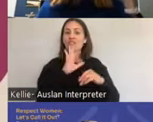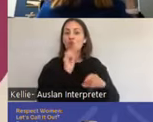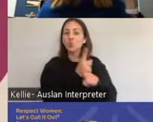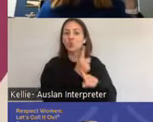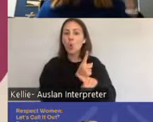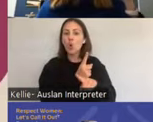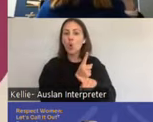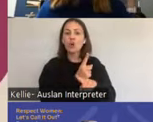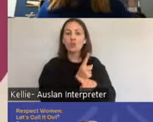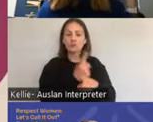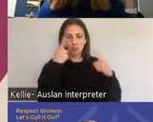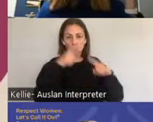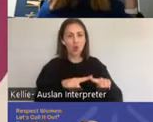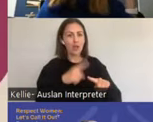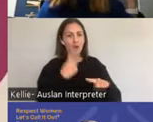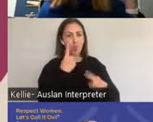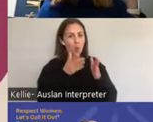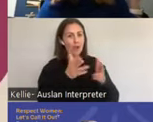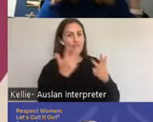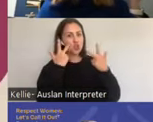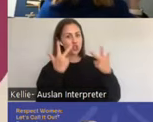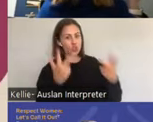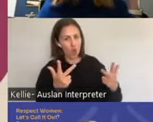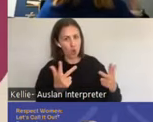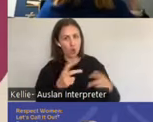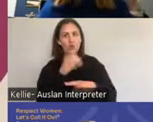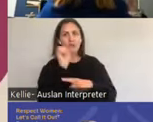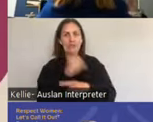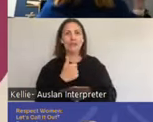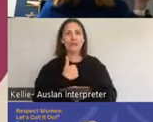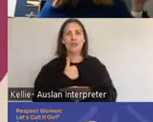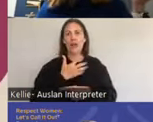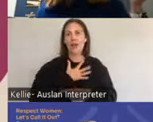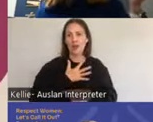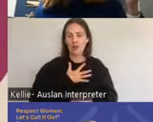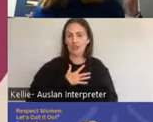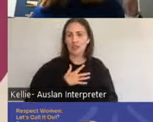Orgasms. Talking about all the fun stuff. So we know these are all the facts. So